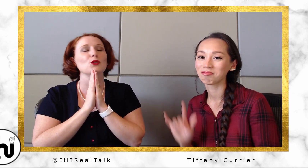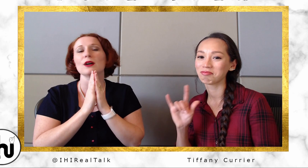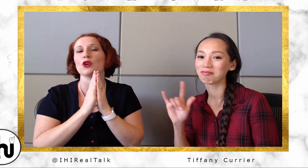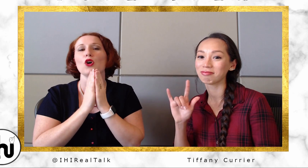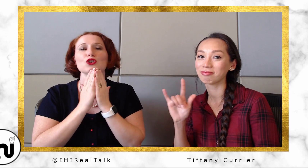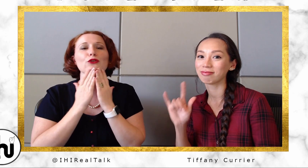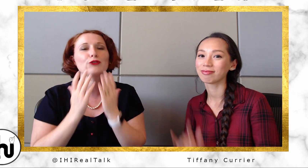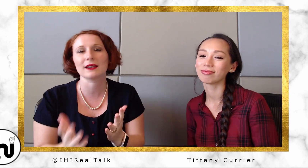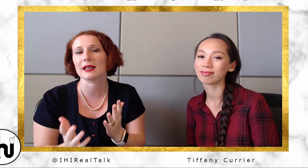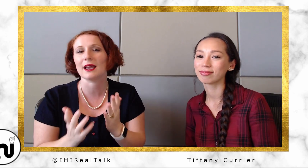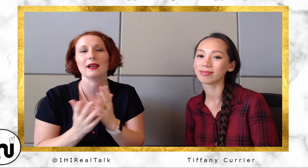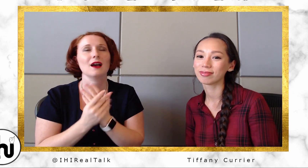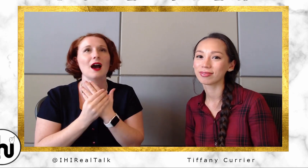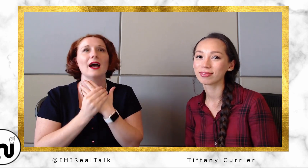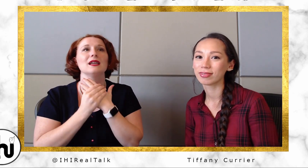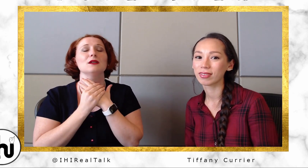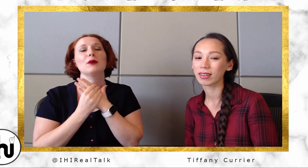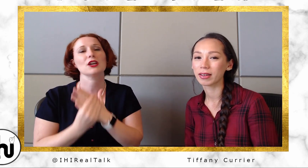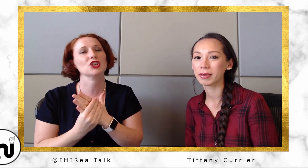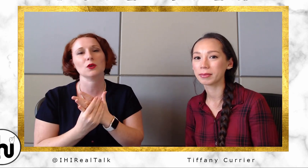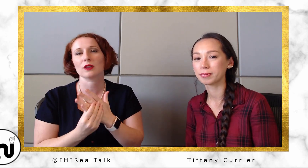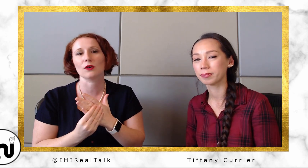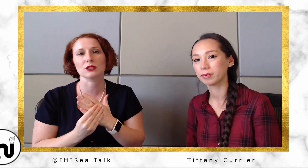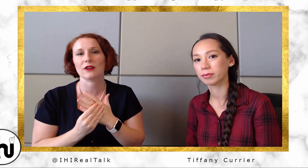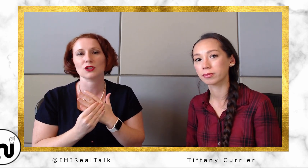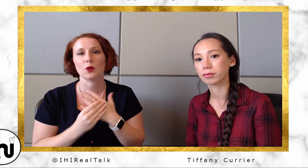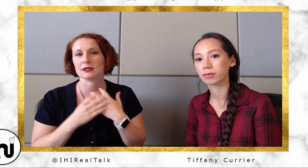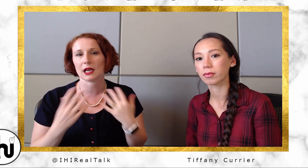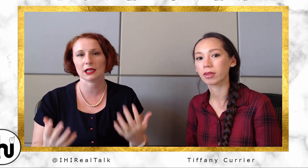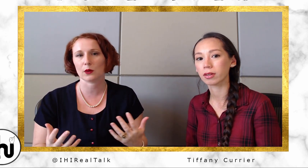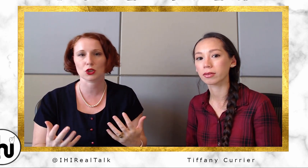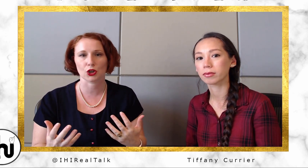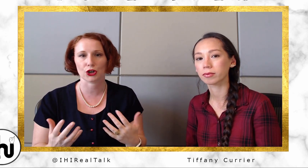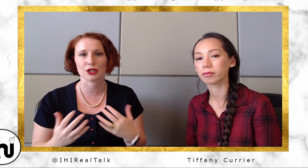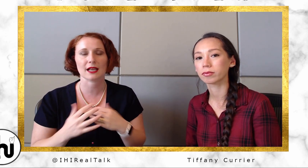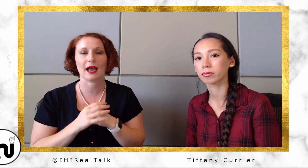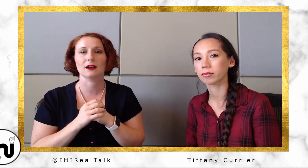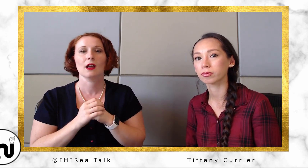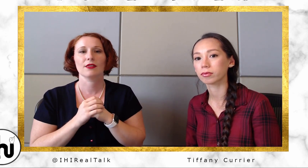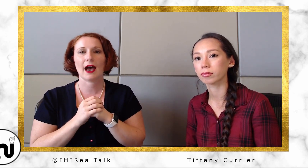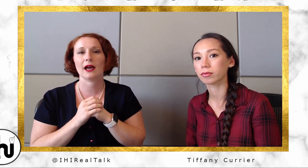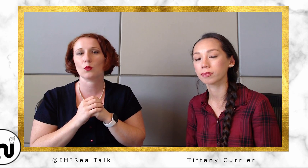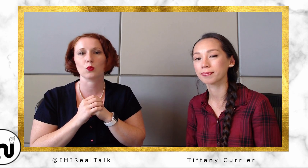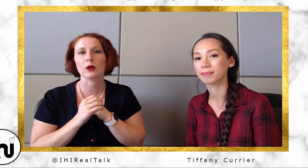Just that you are all so friendly and kind and patient with those of us who are second language learners. And that really